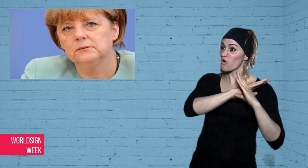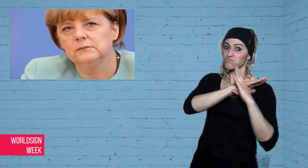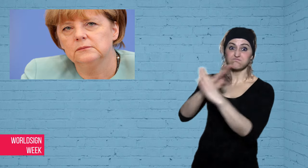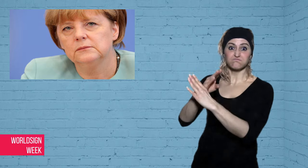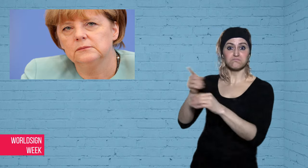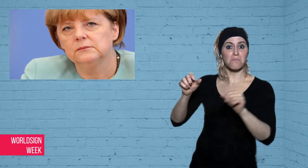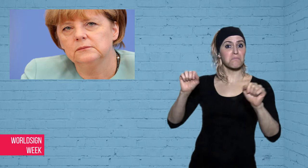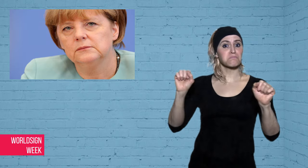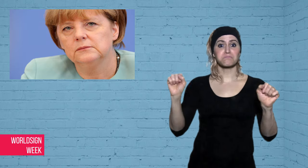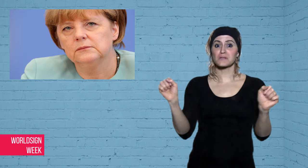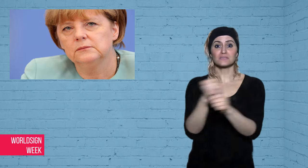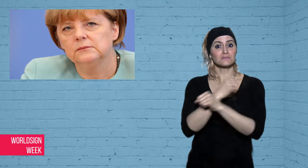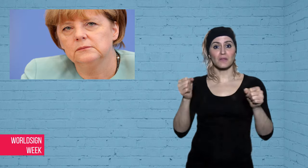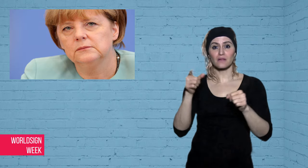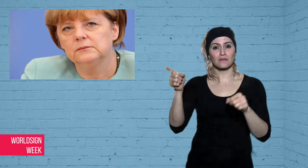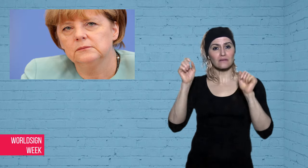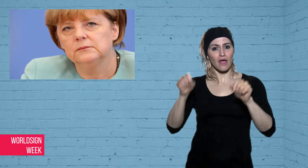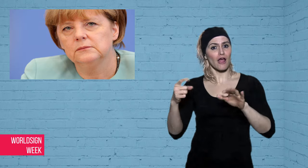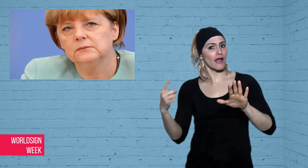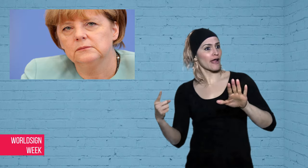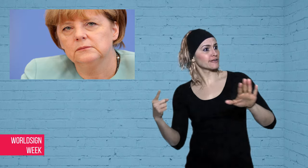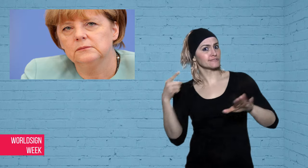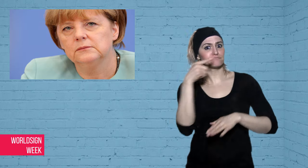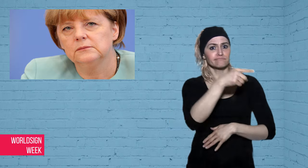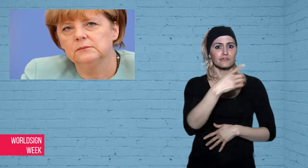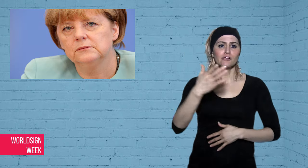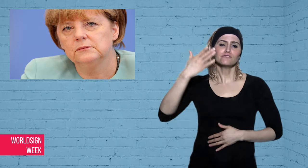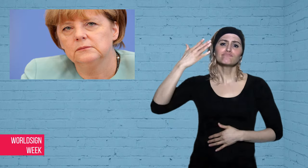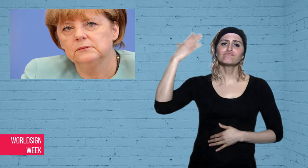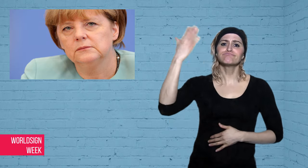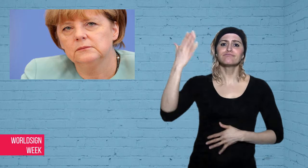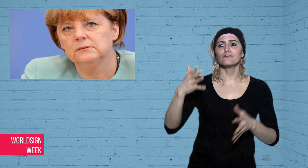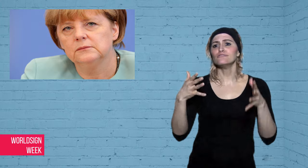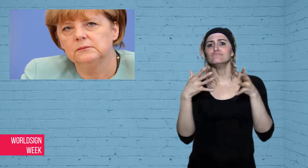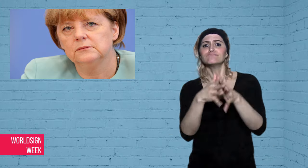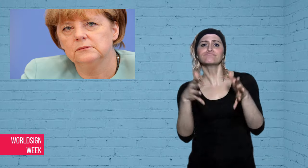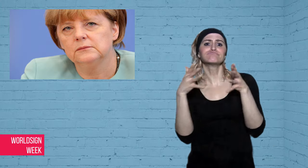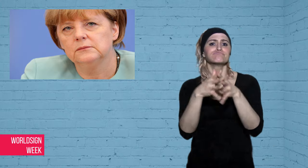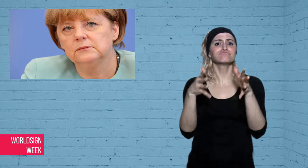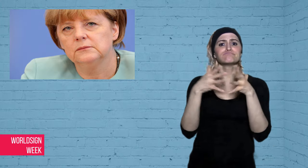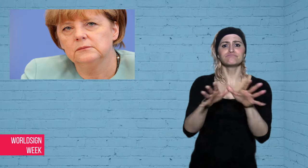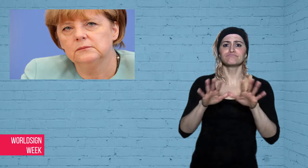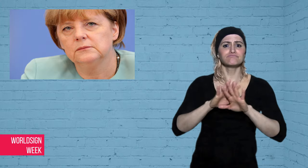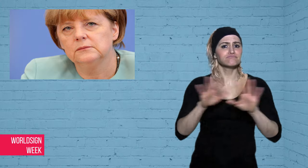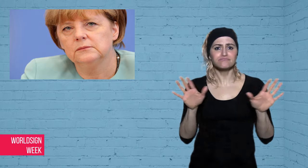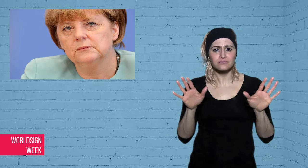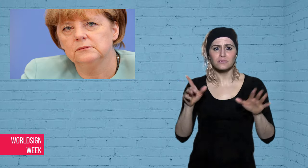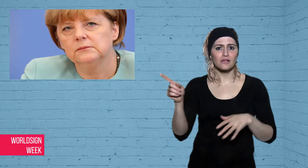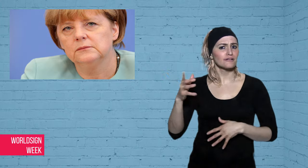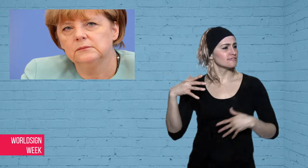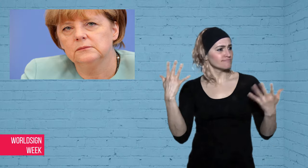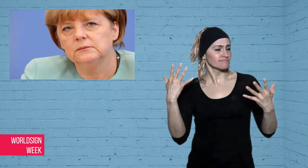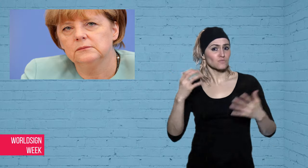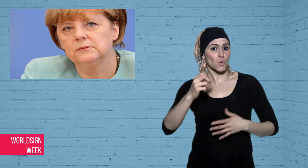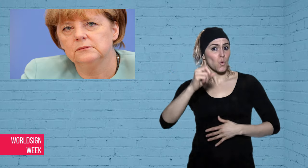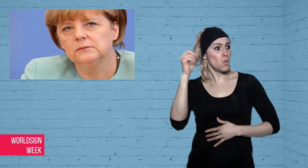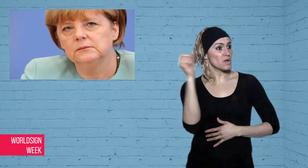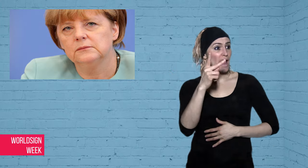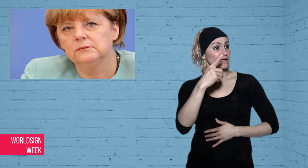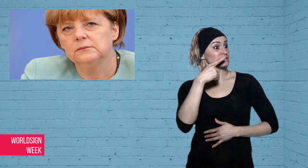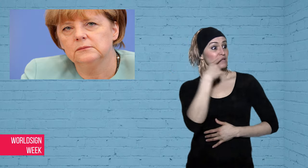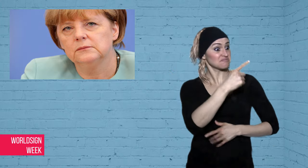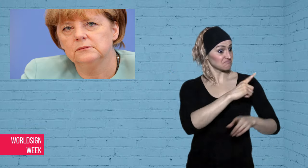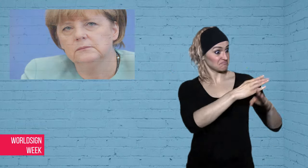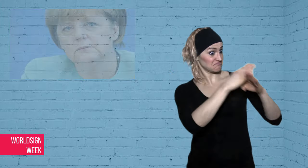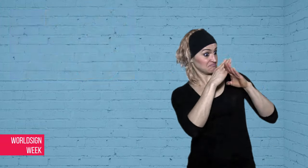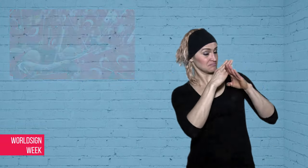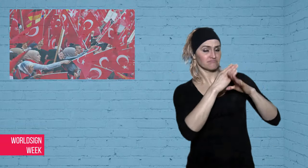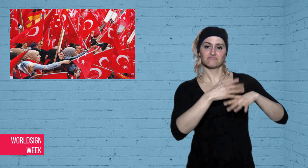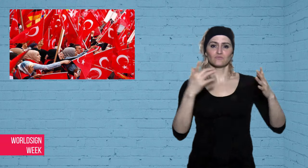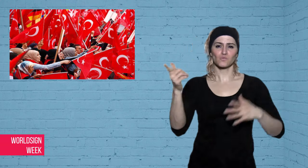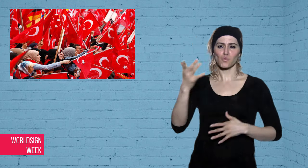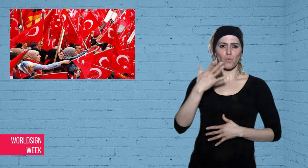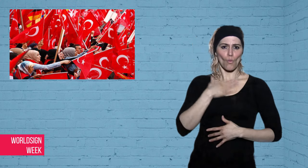angrily to Erdogan’s comments, saying